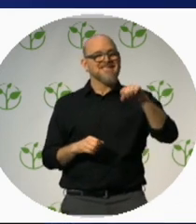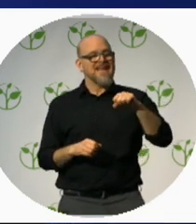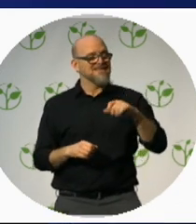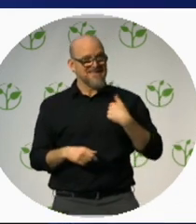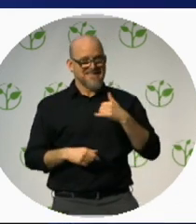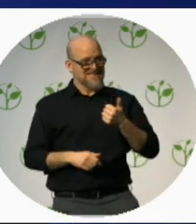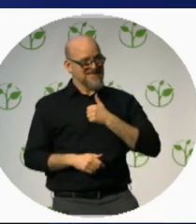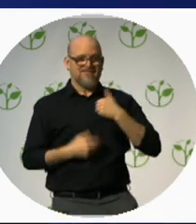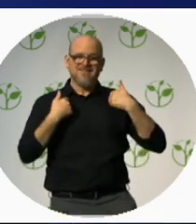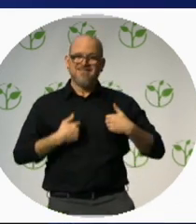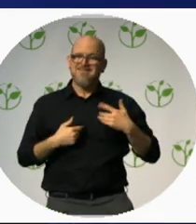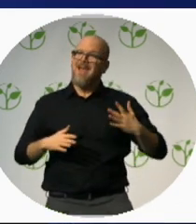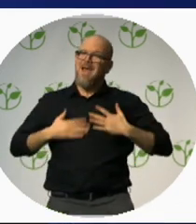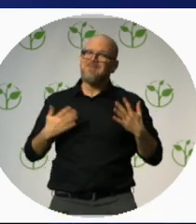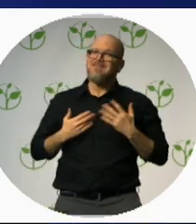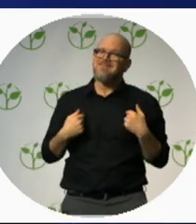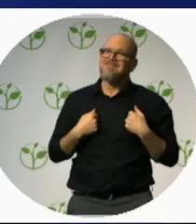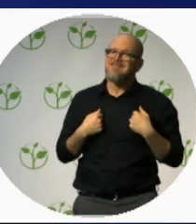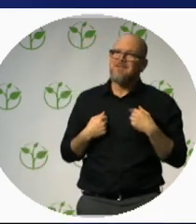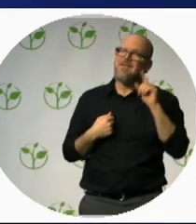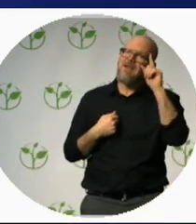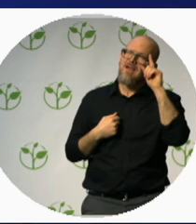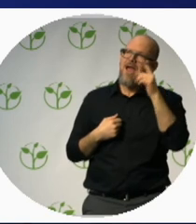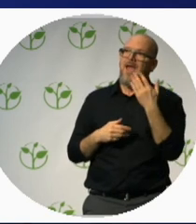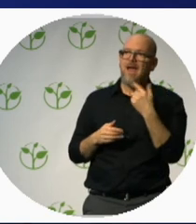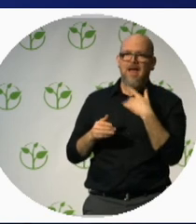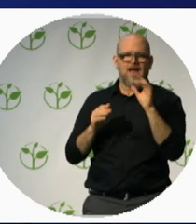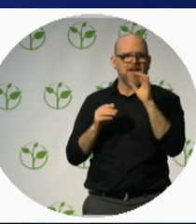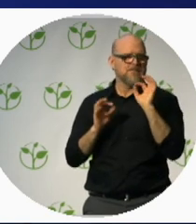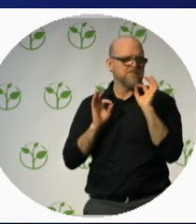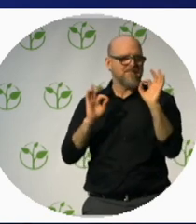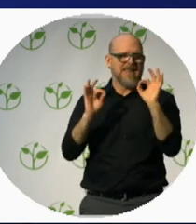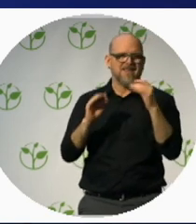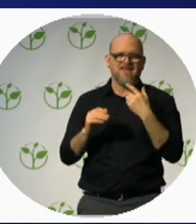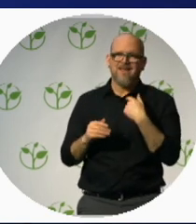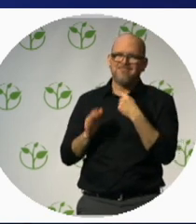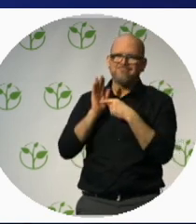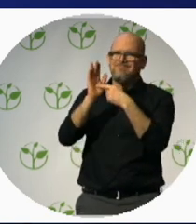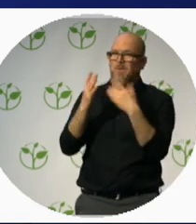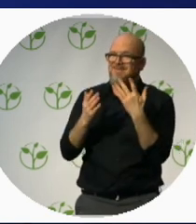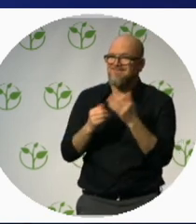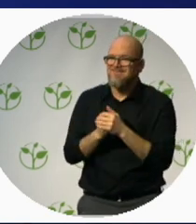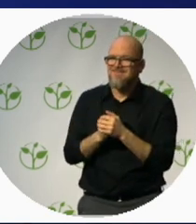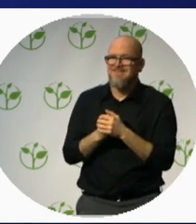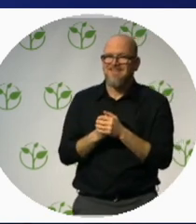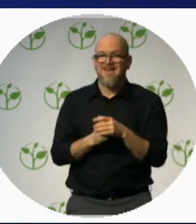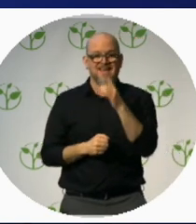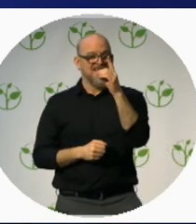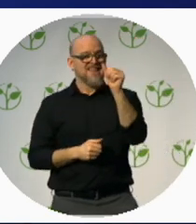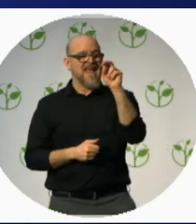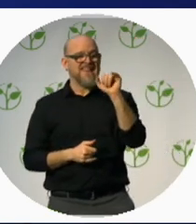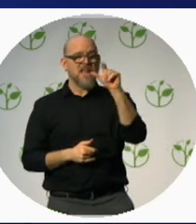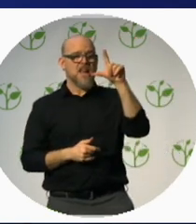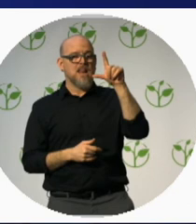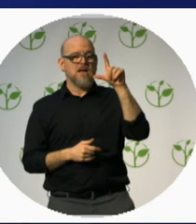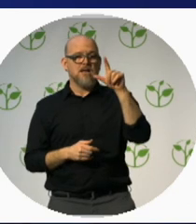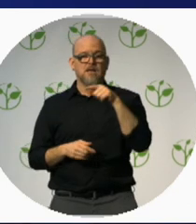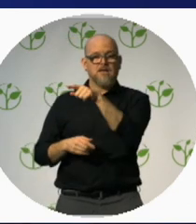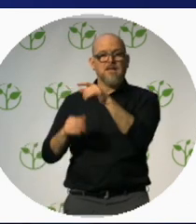But it gets even better because Danyl is now giving back to make us all stand taller and